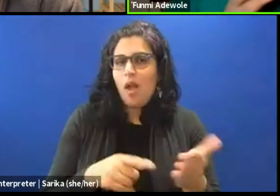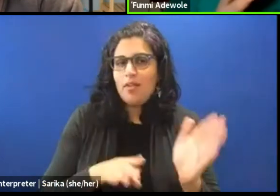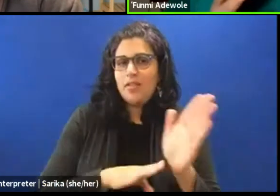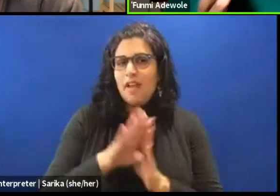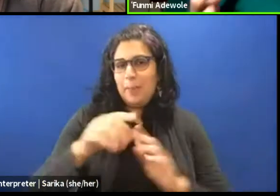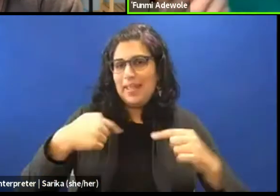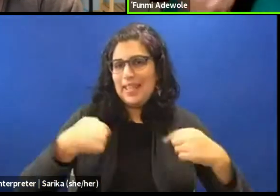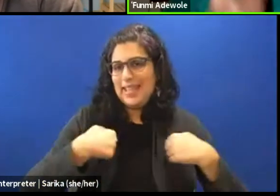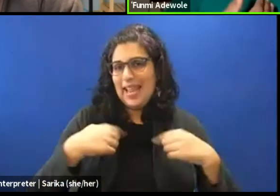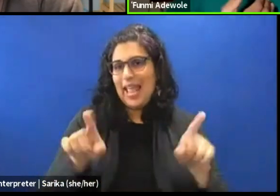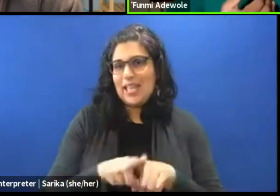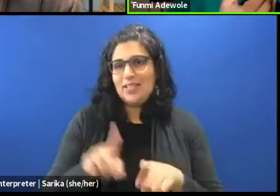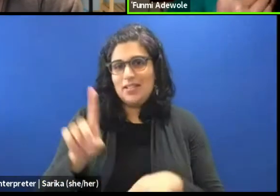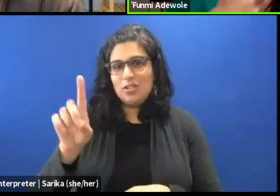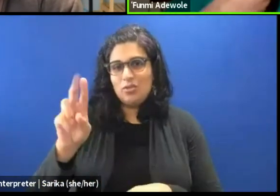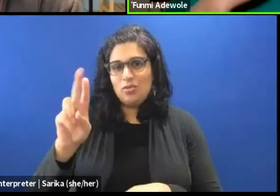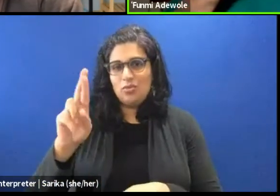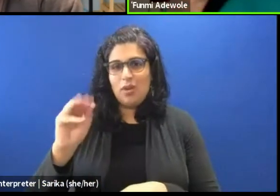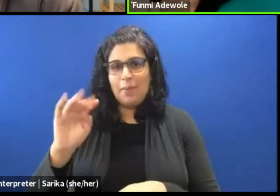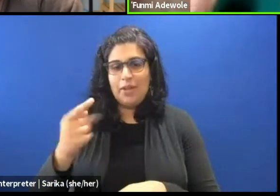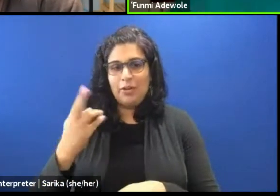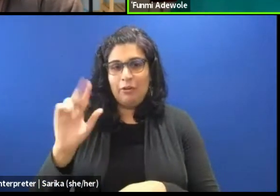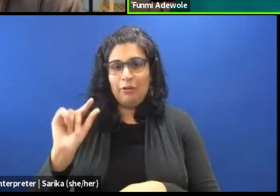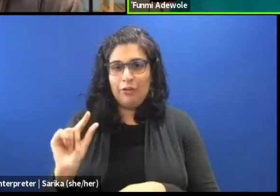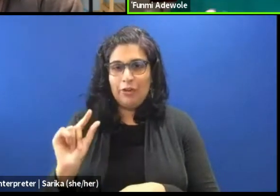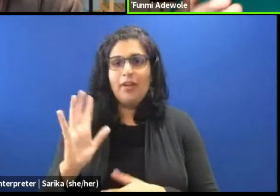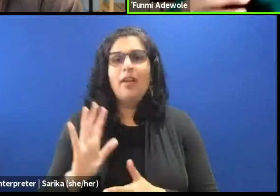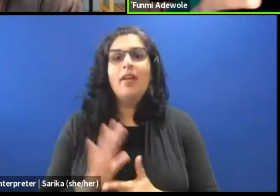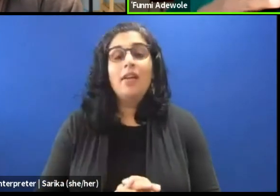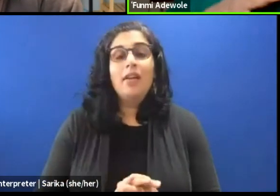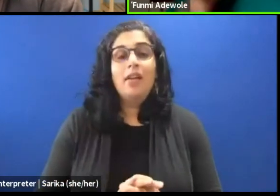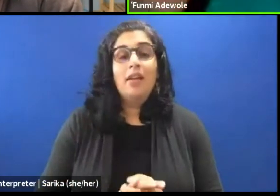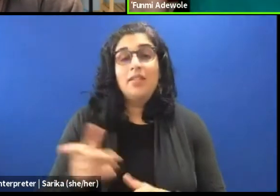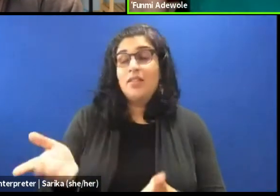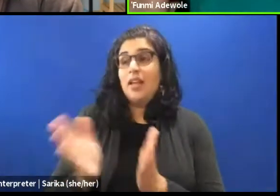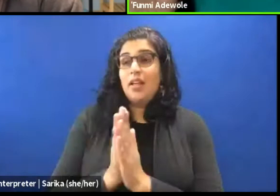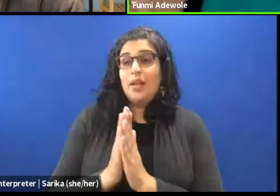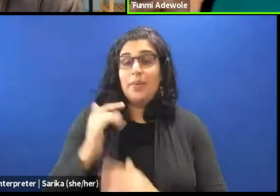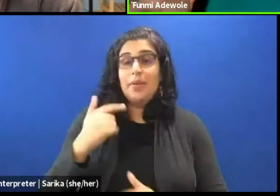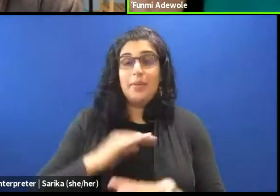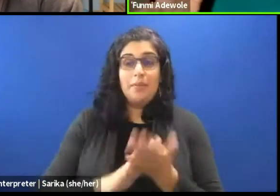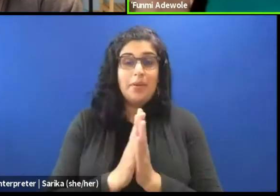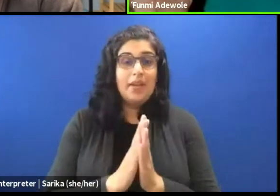and her asking me to come and be her dramaturge opened the door to me